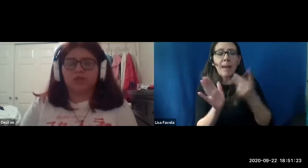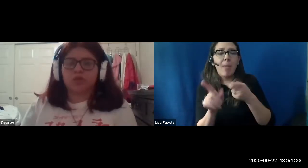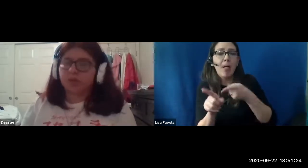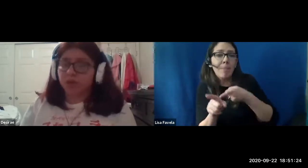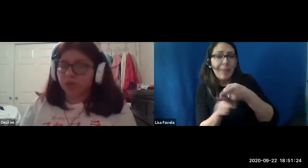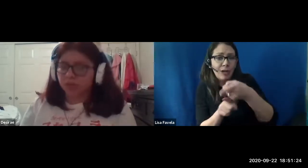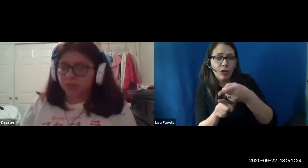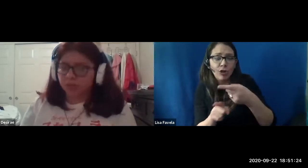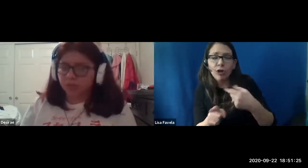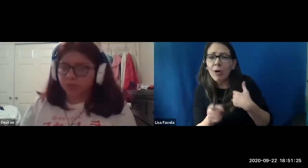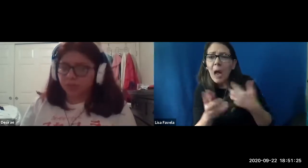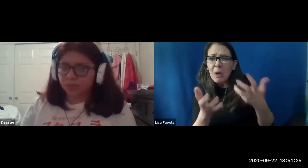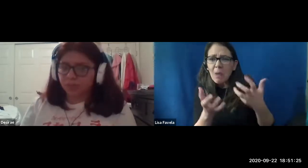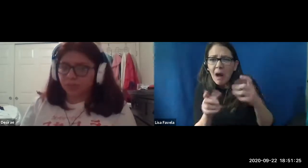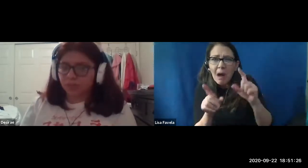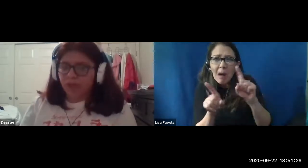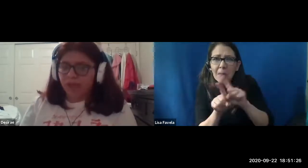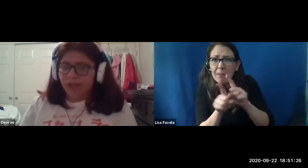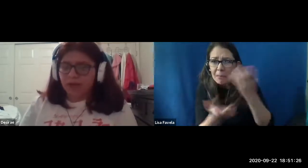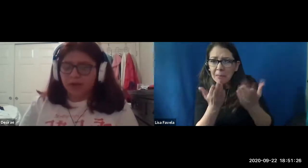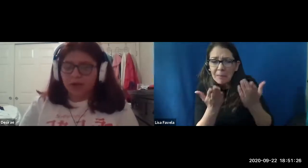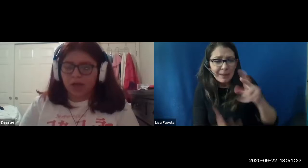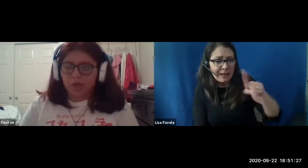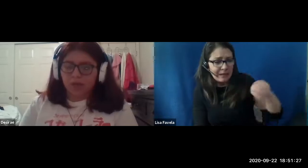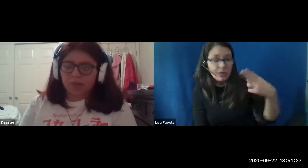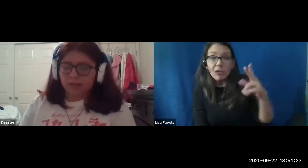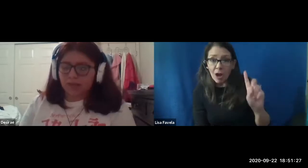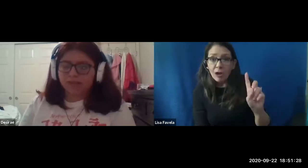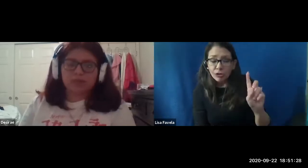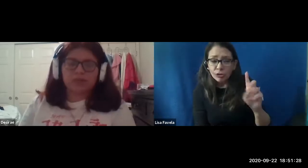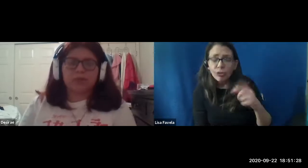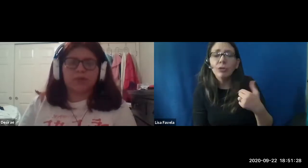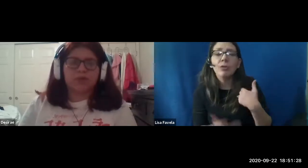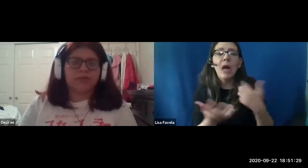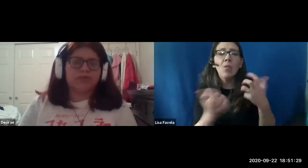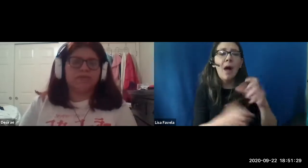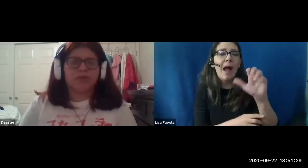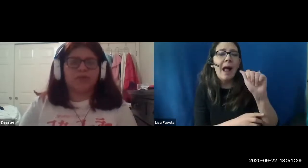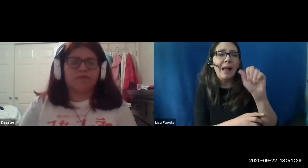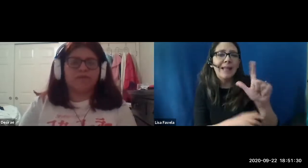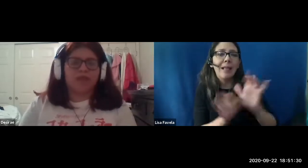school to be a doctor and i want to be an asl interpreter